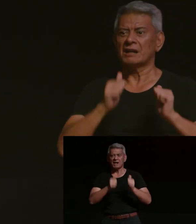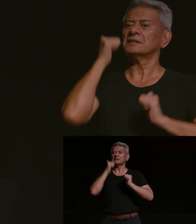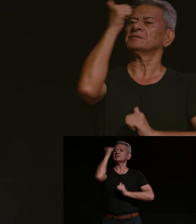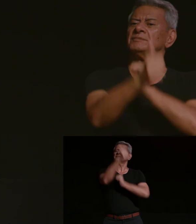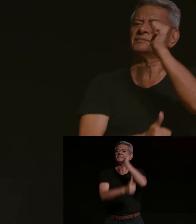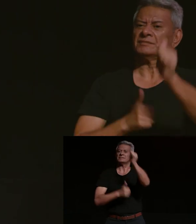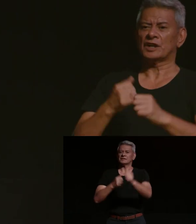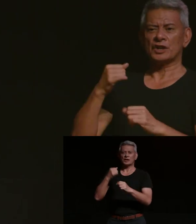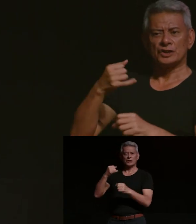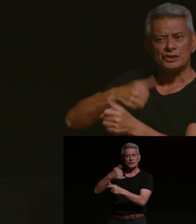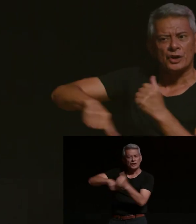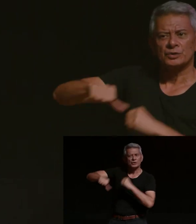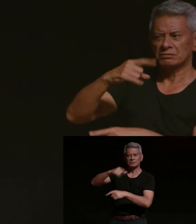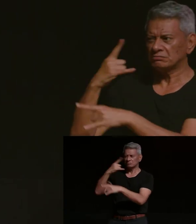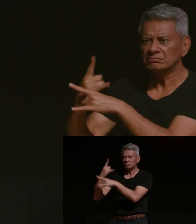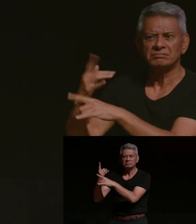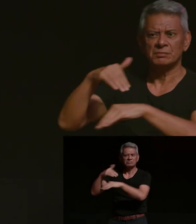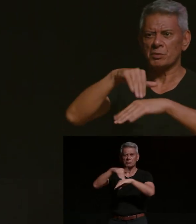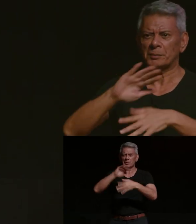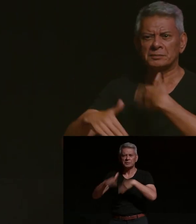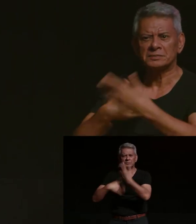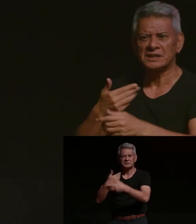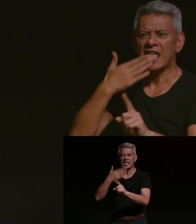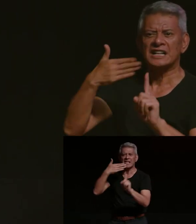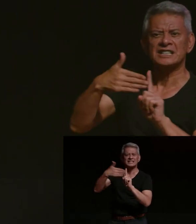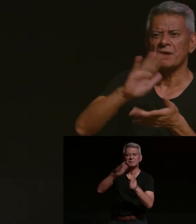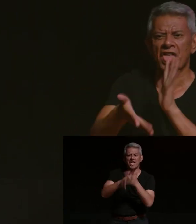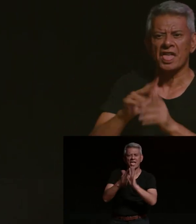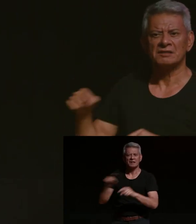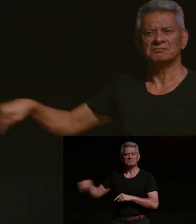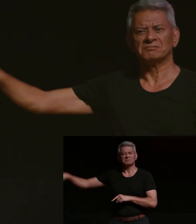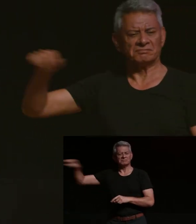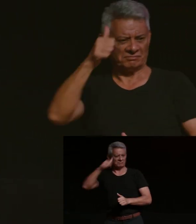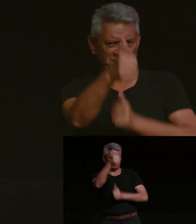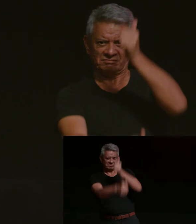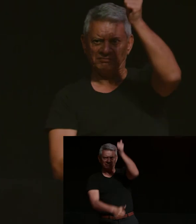and breaking stigmas in her story tonight dina will be talking about the discrimination she faces